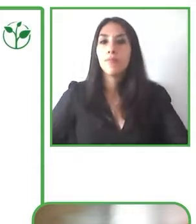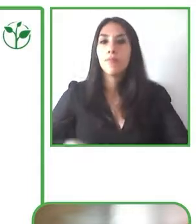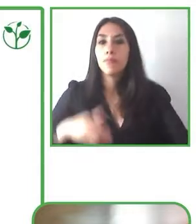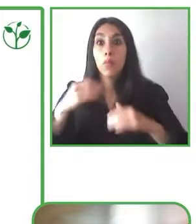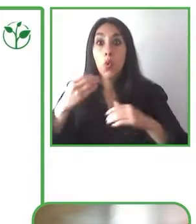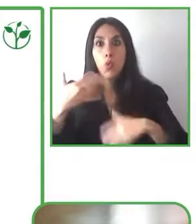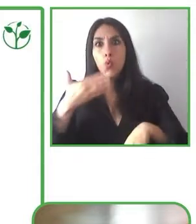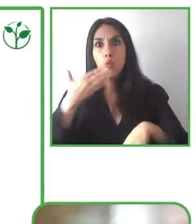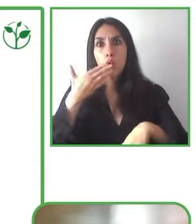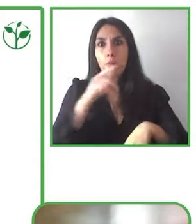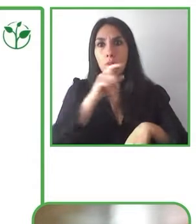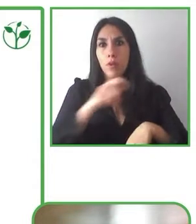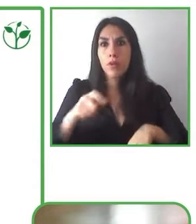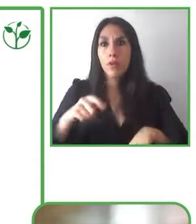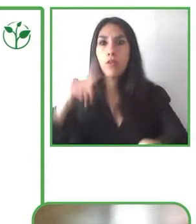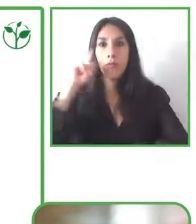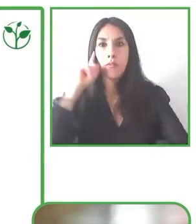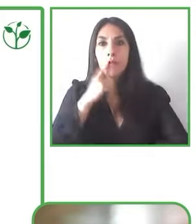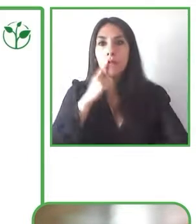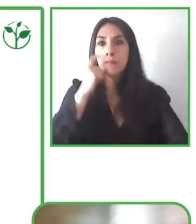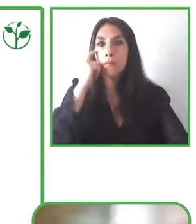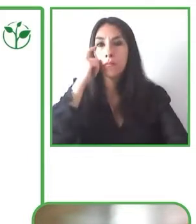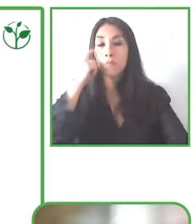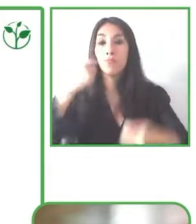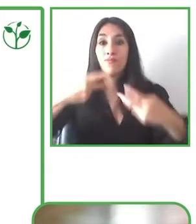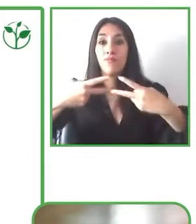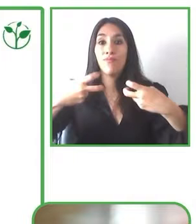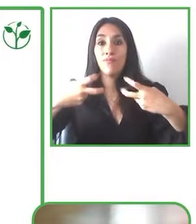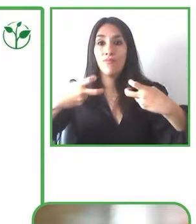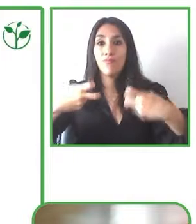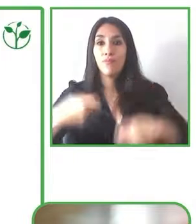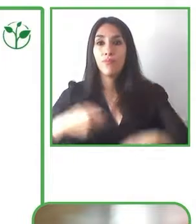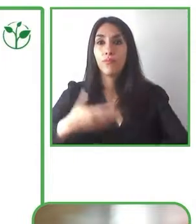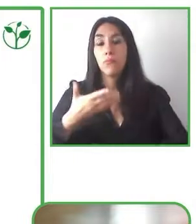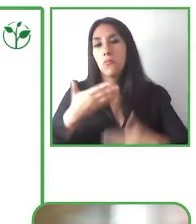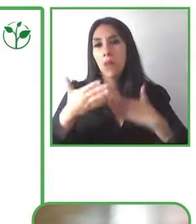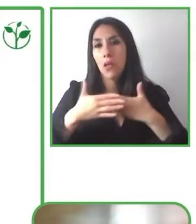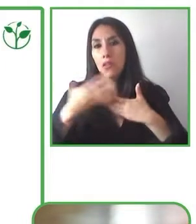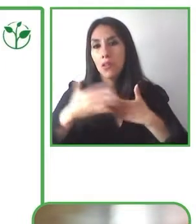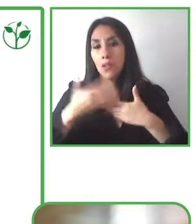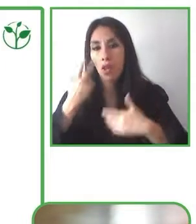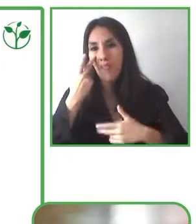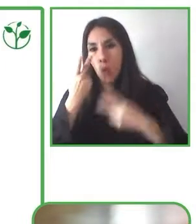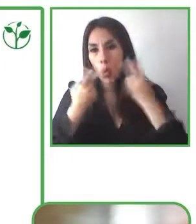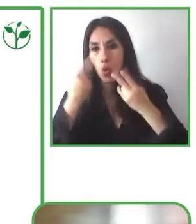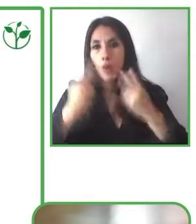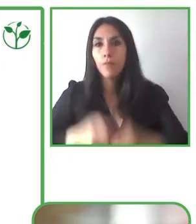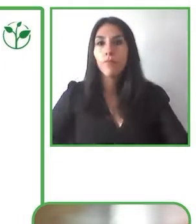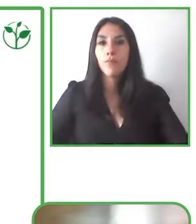possible as anyone else in the audience.